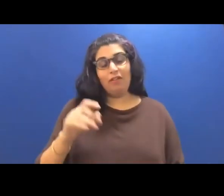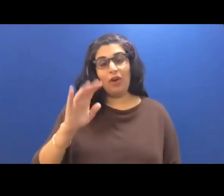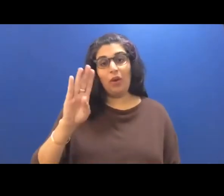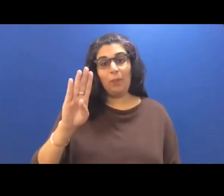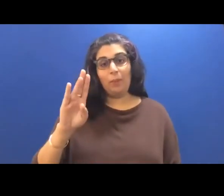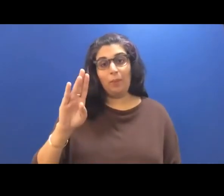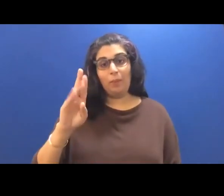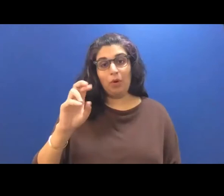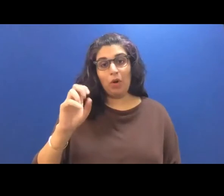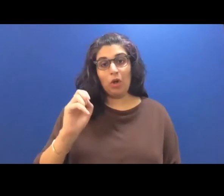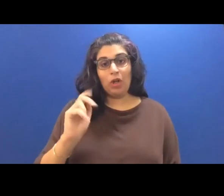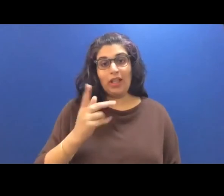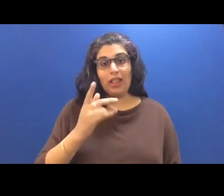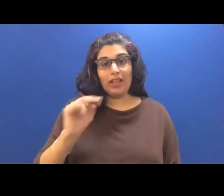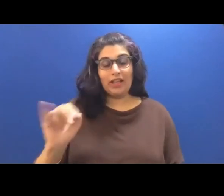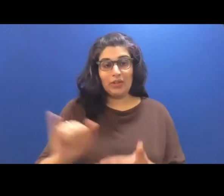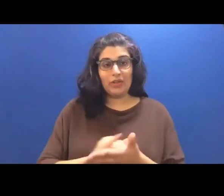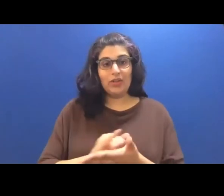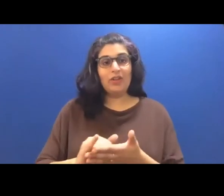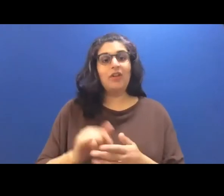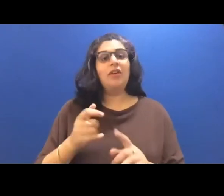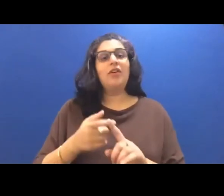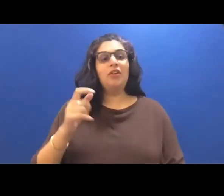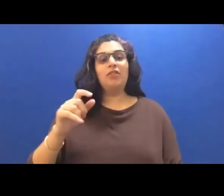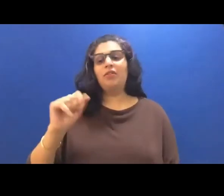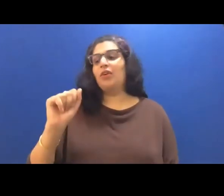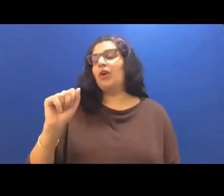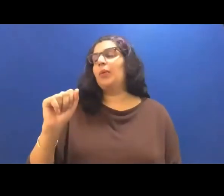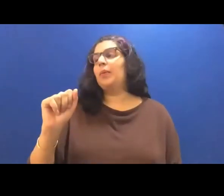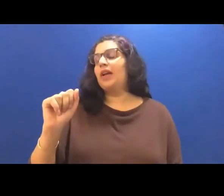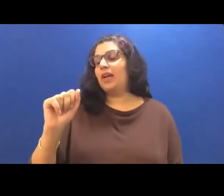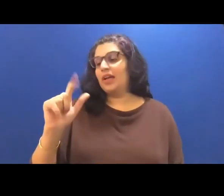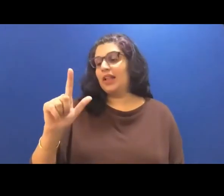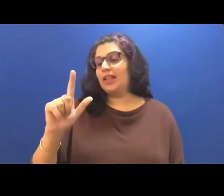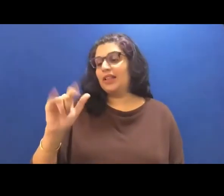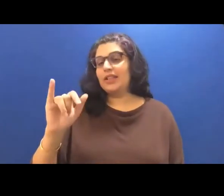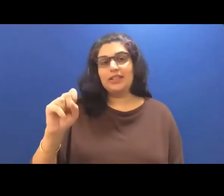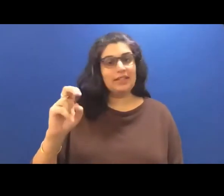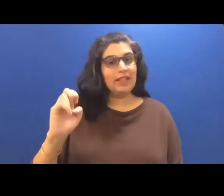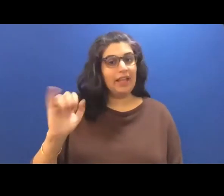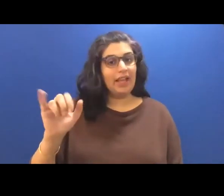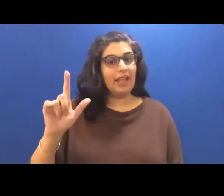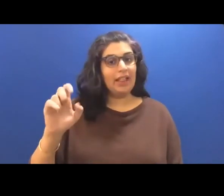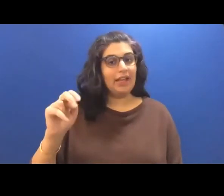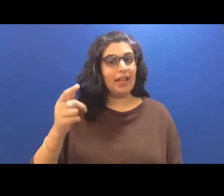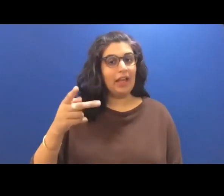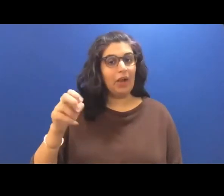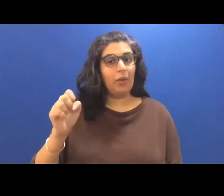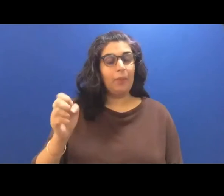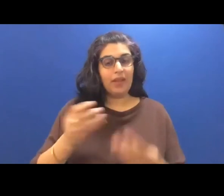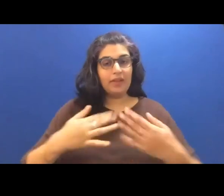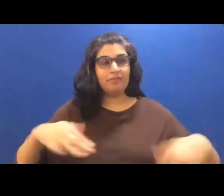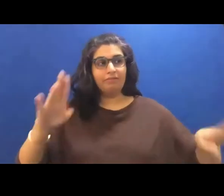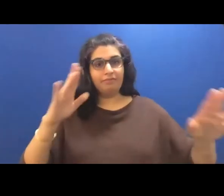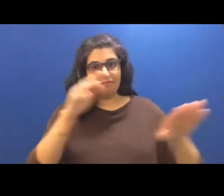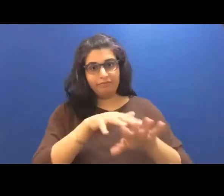and unseeded men sailin Ave and Canarsie lands. For those of you who are new to the AIA WW.